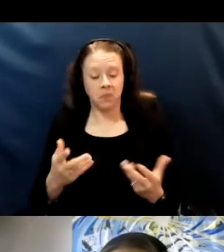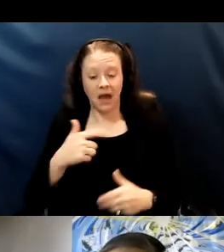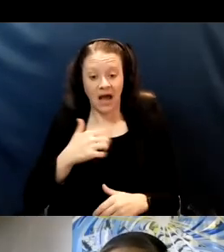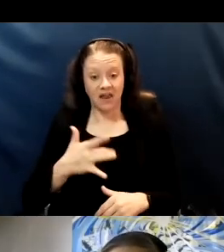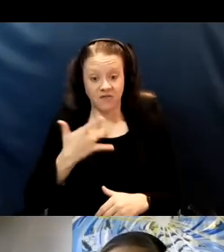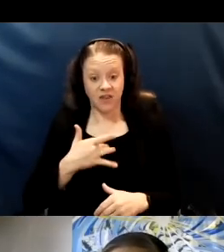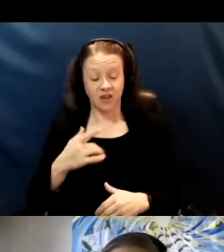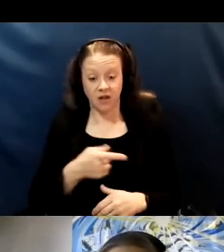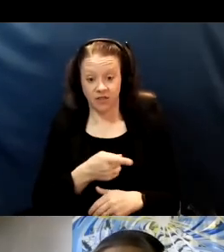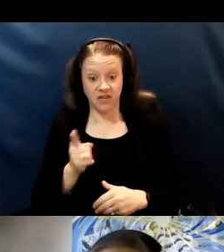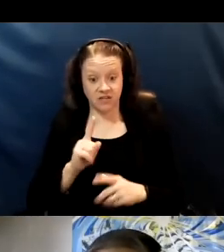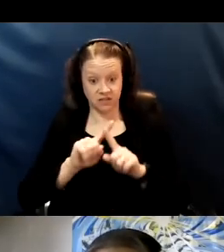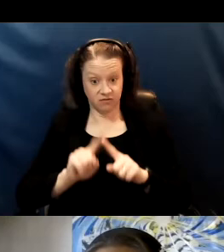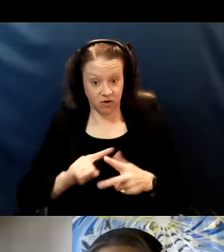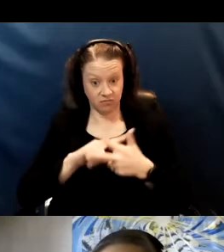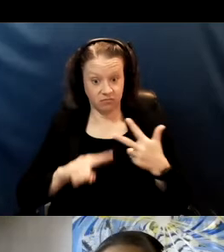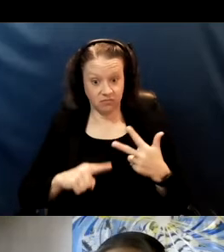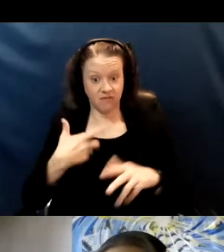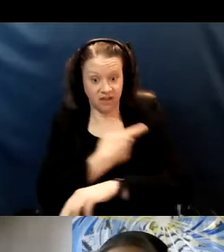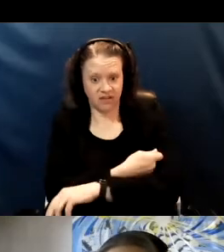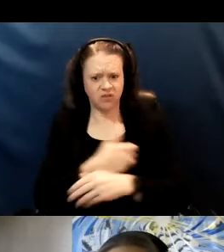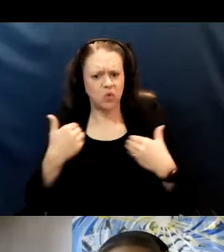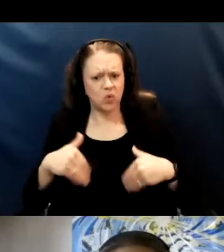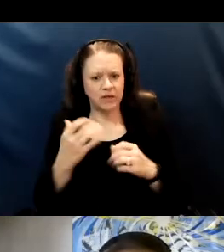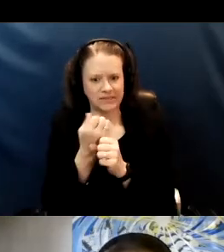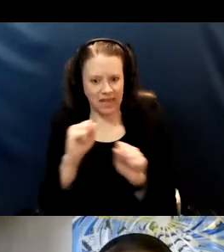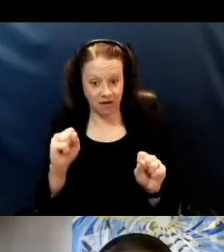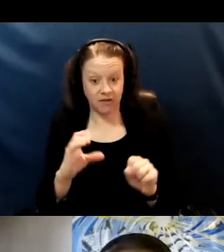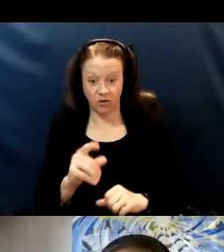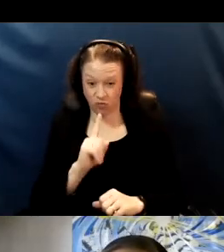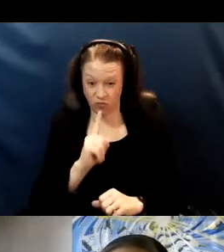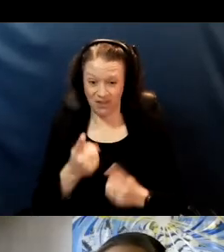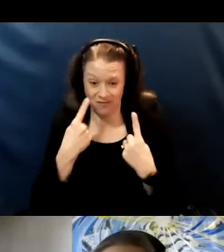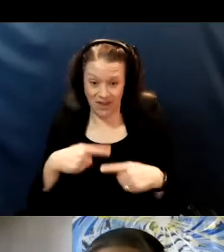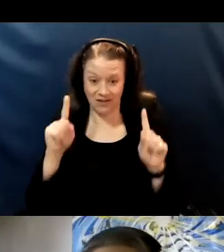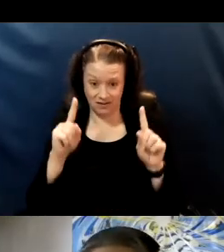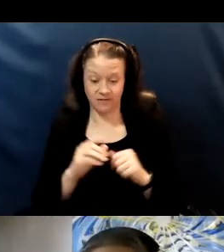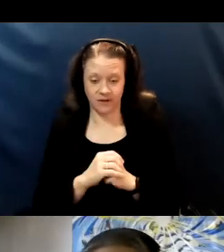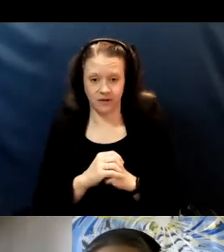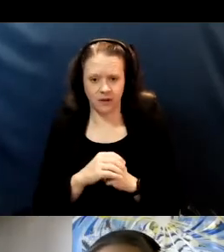really, really, really safe and really, really effective. What are the side effects?